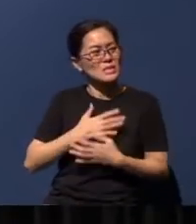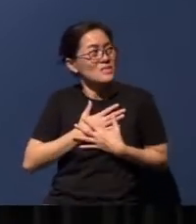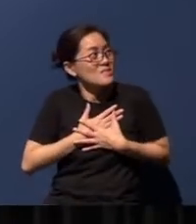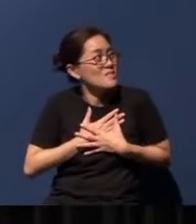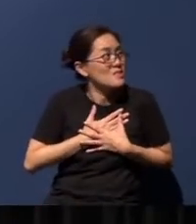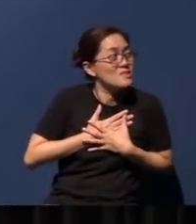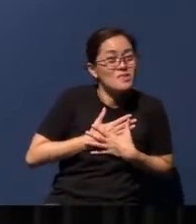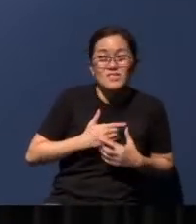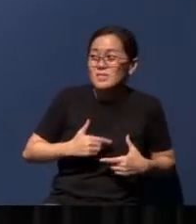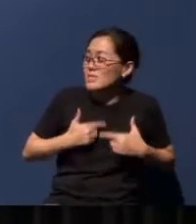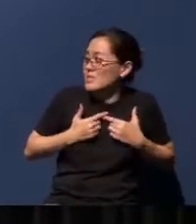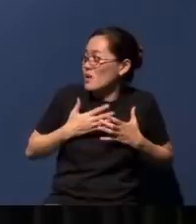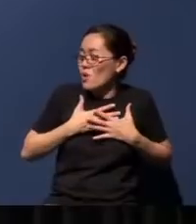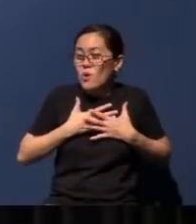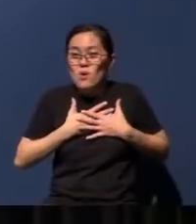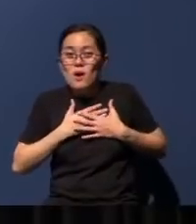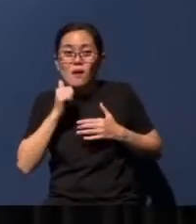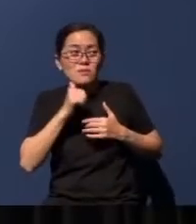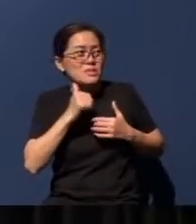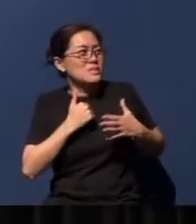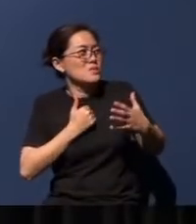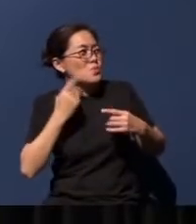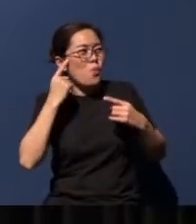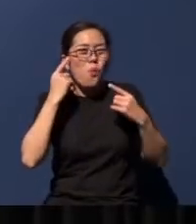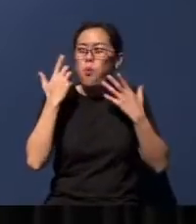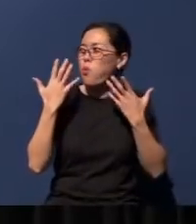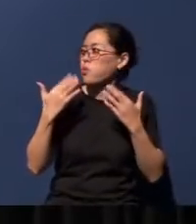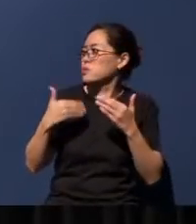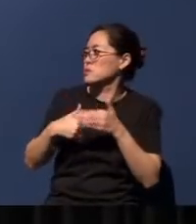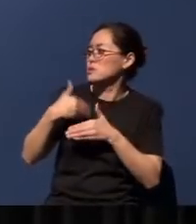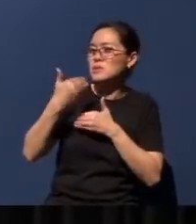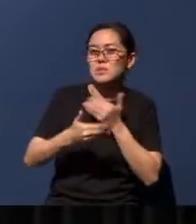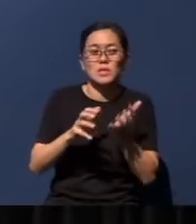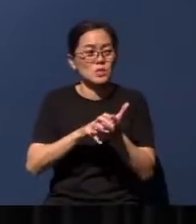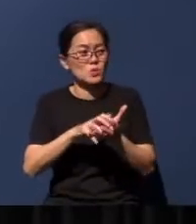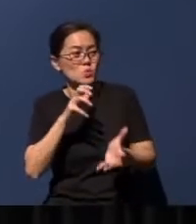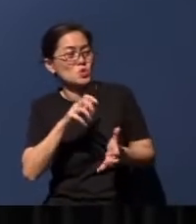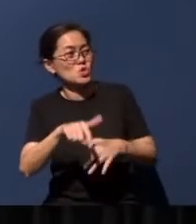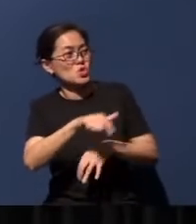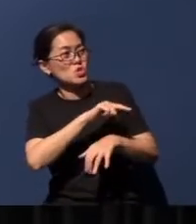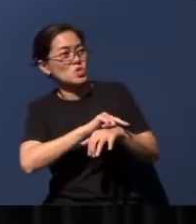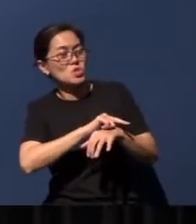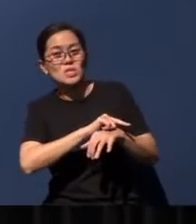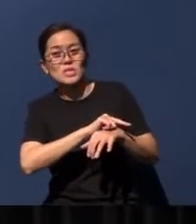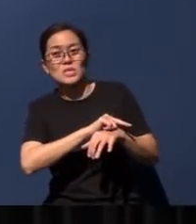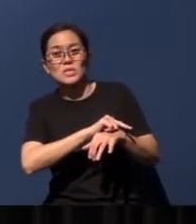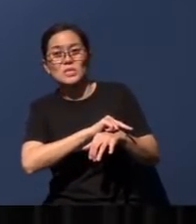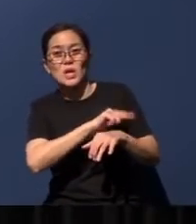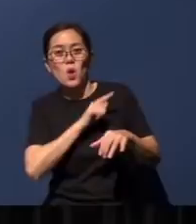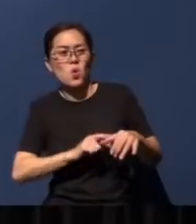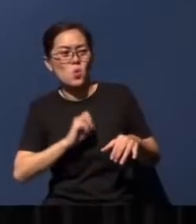each day. Wondering when the next rich landlord or the next wicked official will come